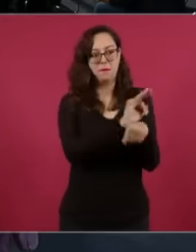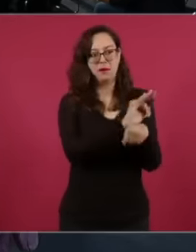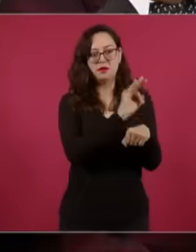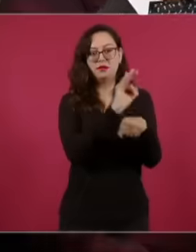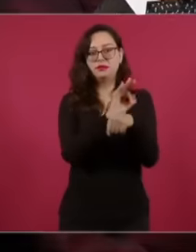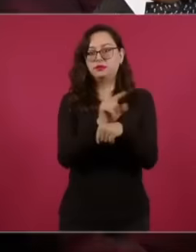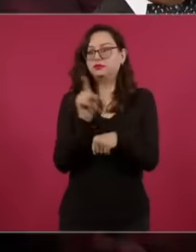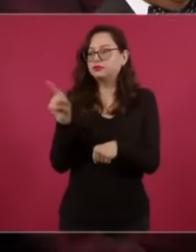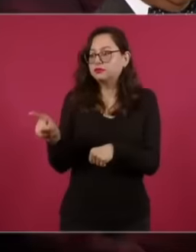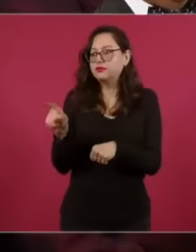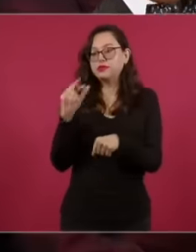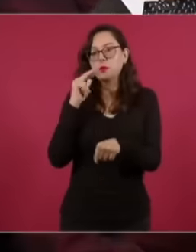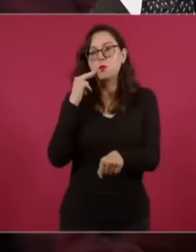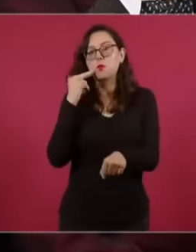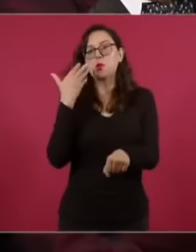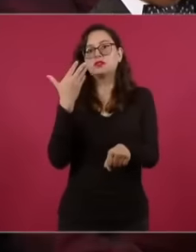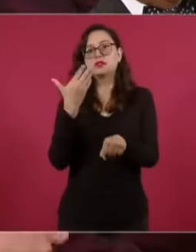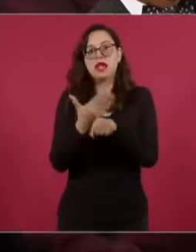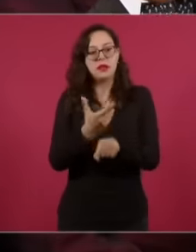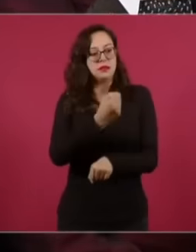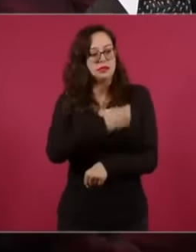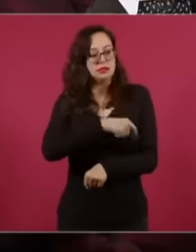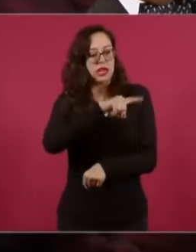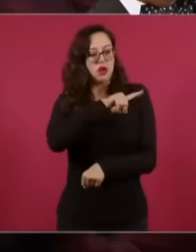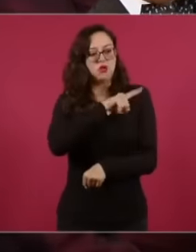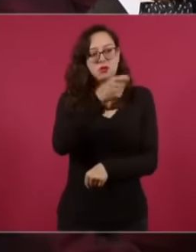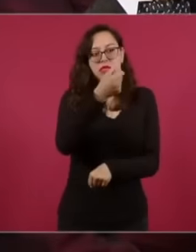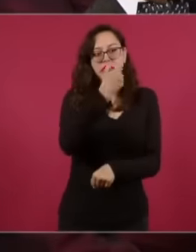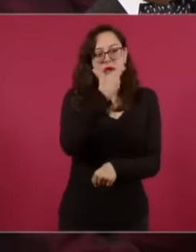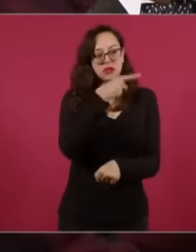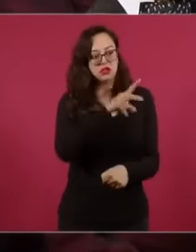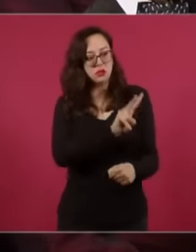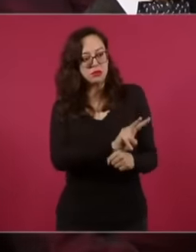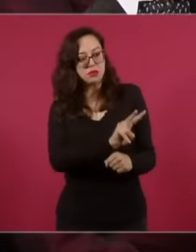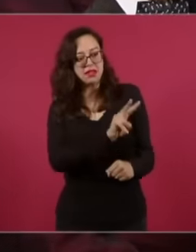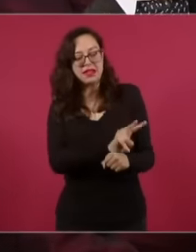that is in charge of determining what goes in and what. It is not included in medications, which is also a